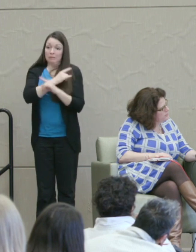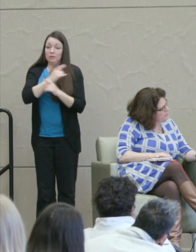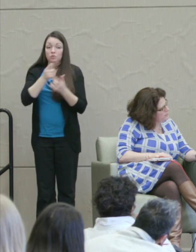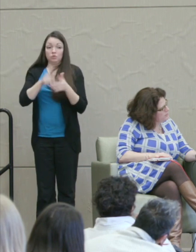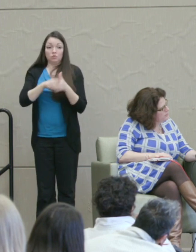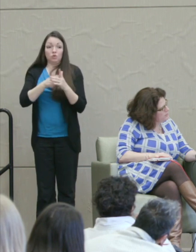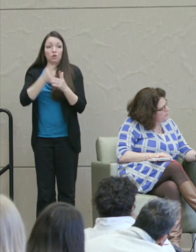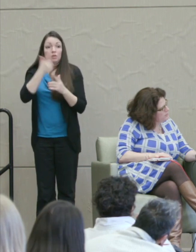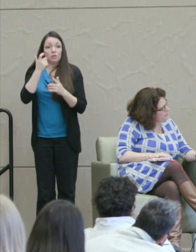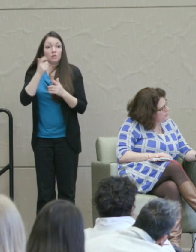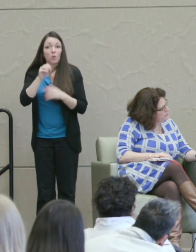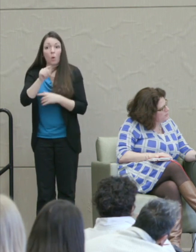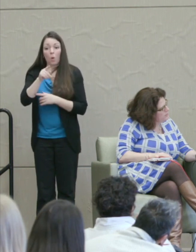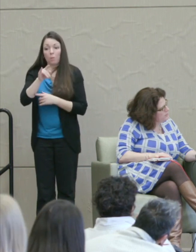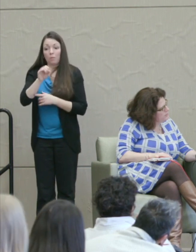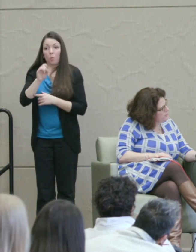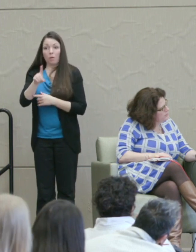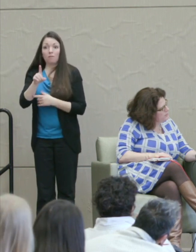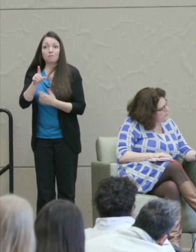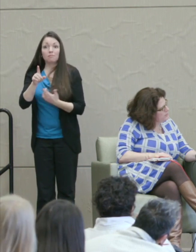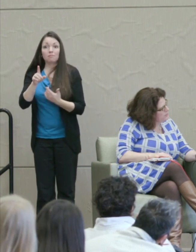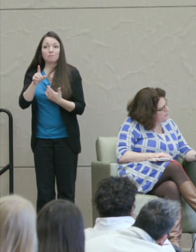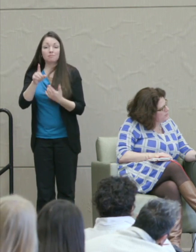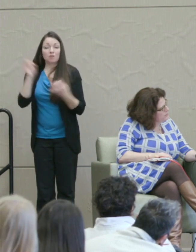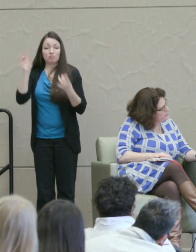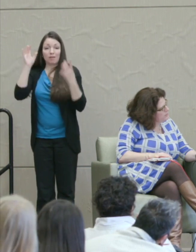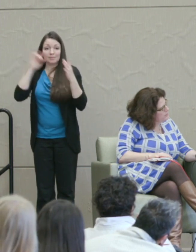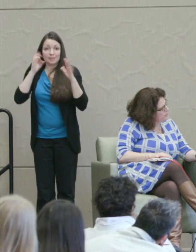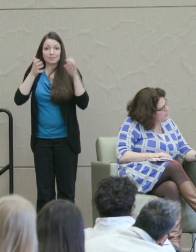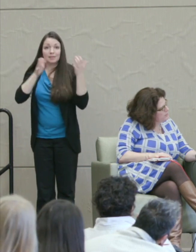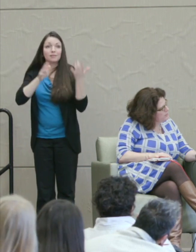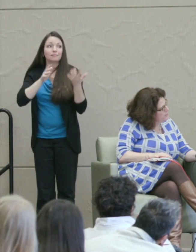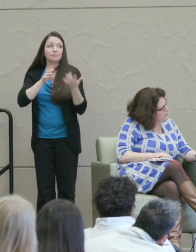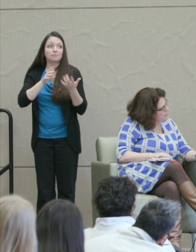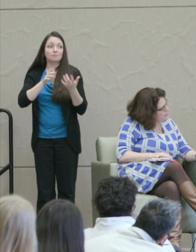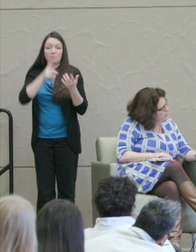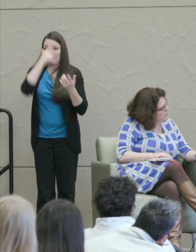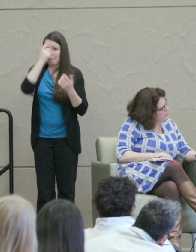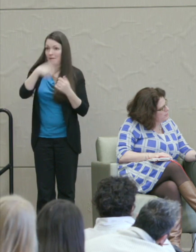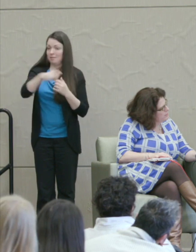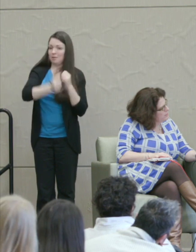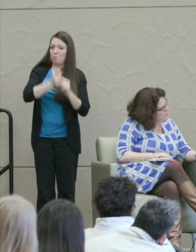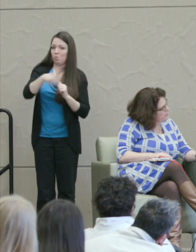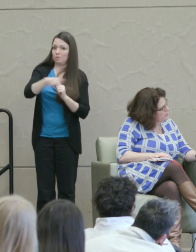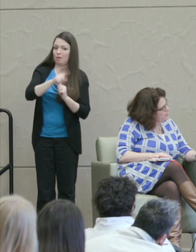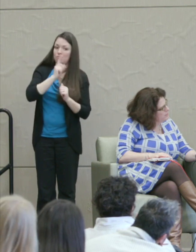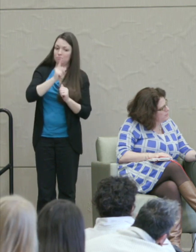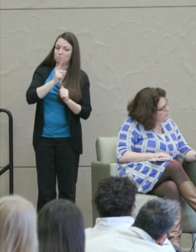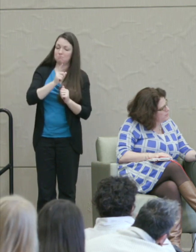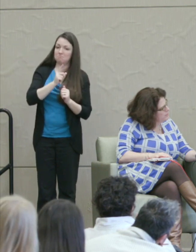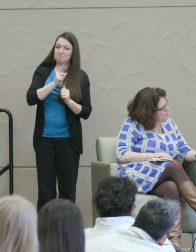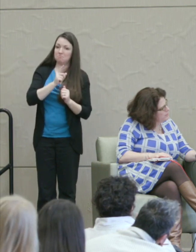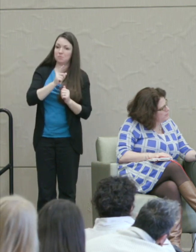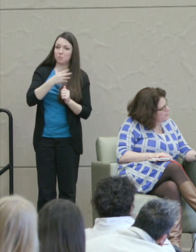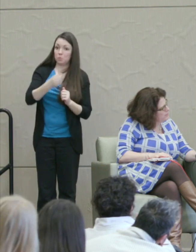white so people immediately think, "Oh, let's fix their lives." Right? And now we're talking about treatment and not about punishment.